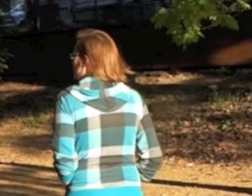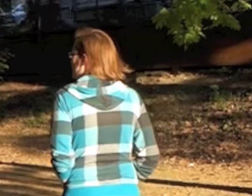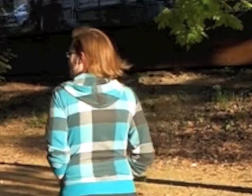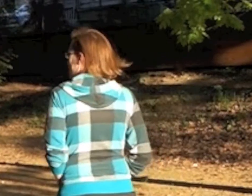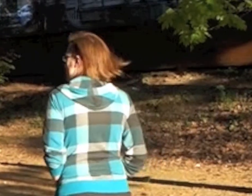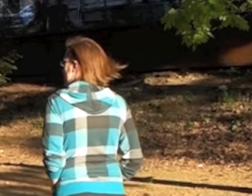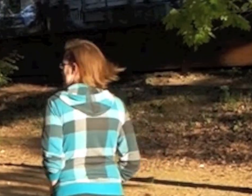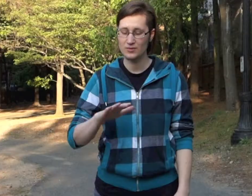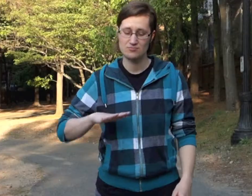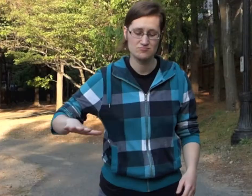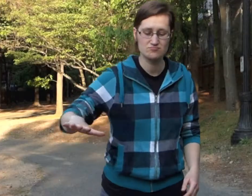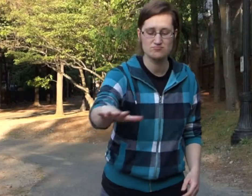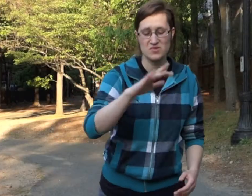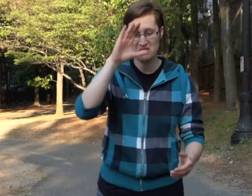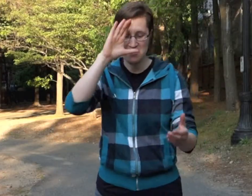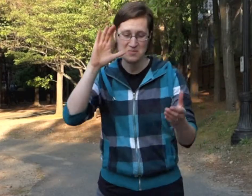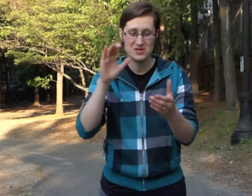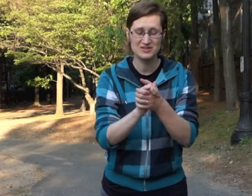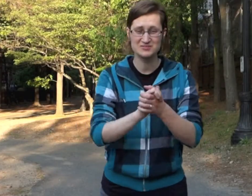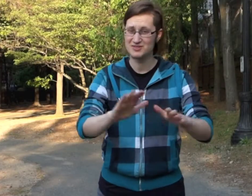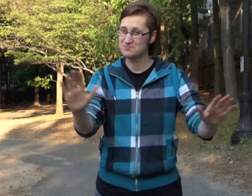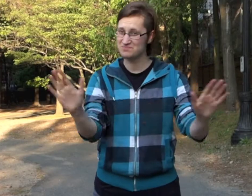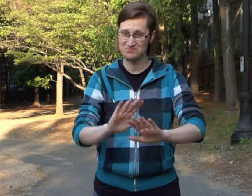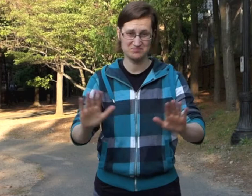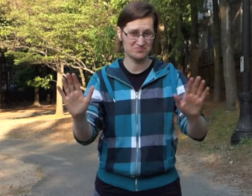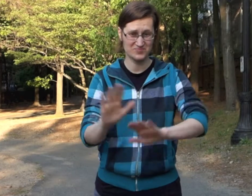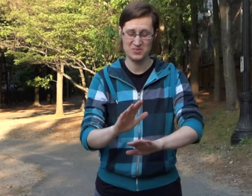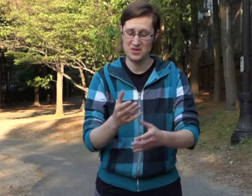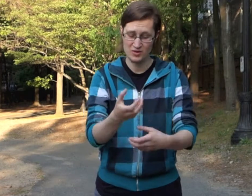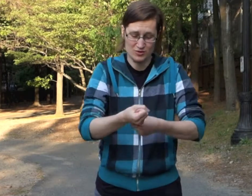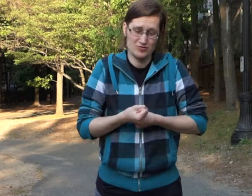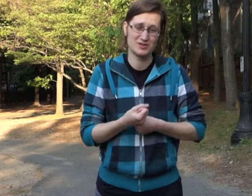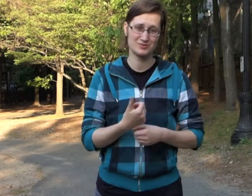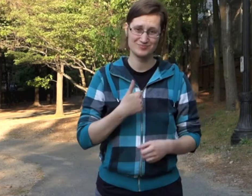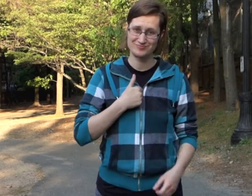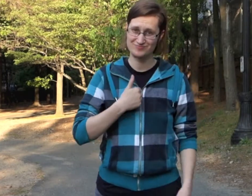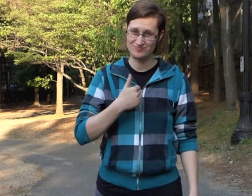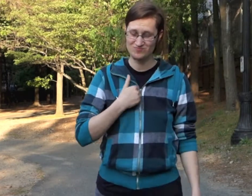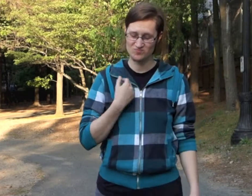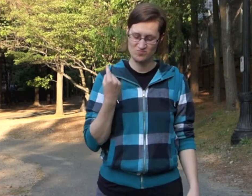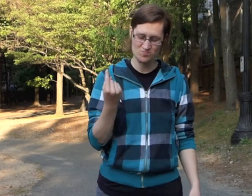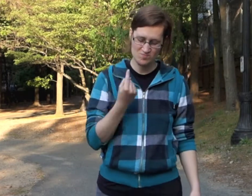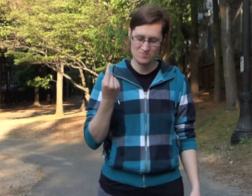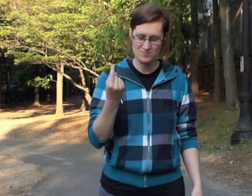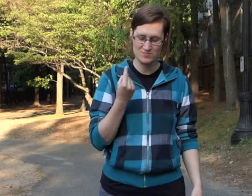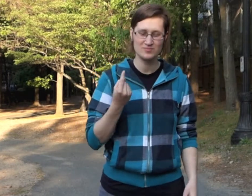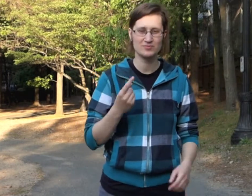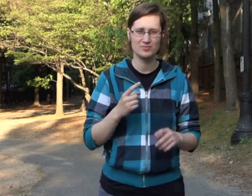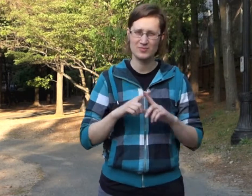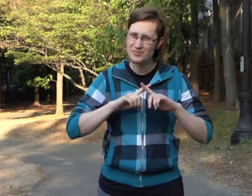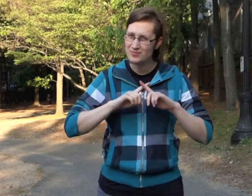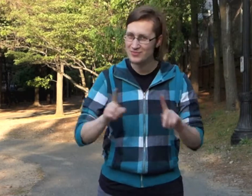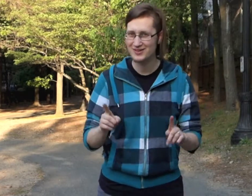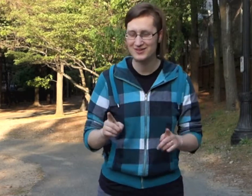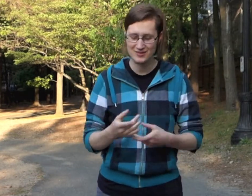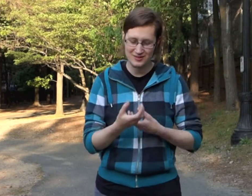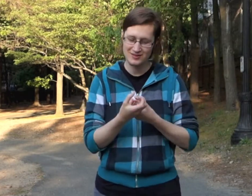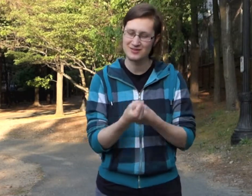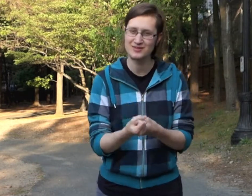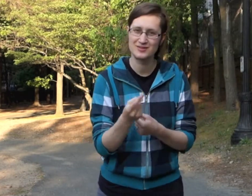I don't believe anything, don't trust anyone anymore But I believe you when you say we're never gonna fall